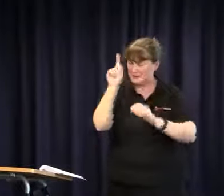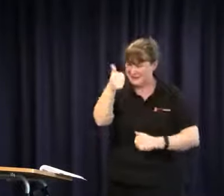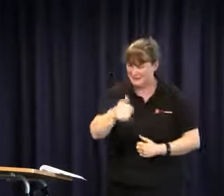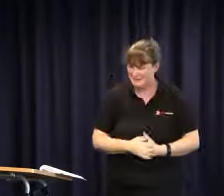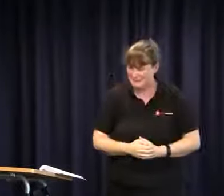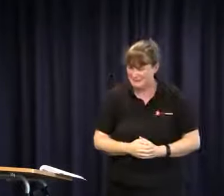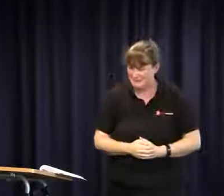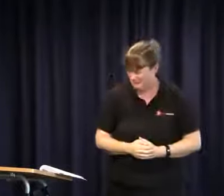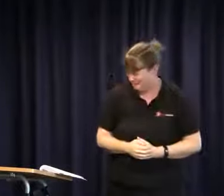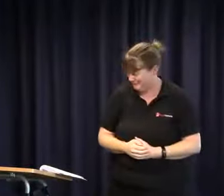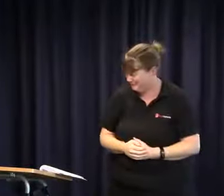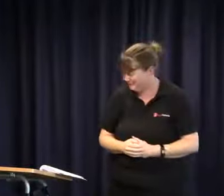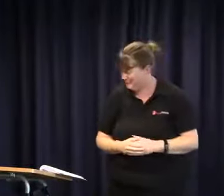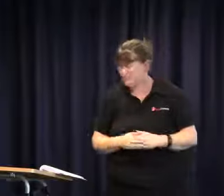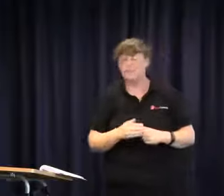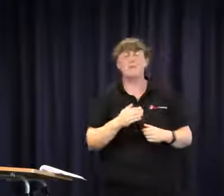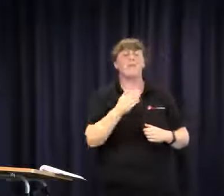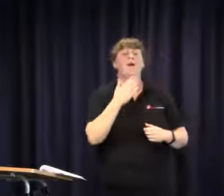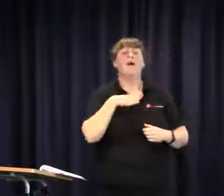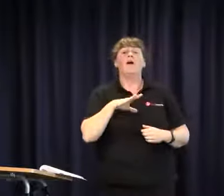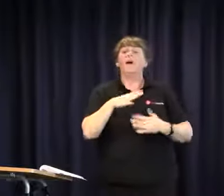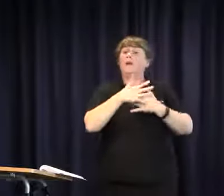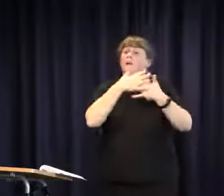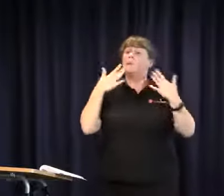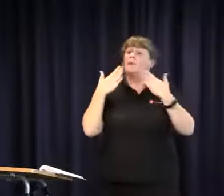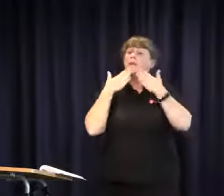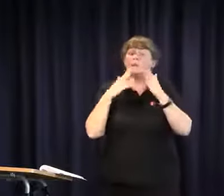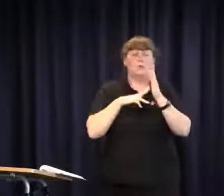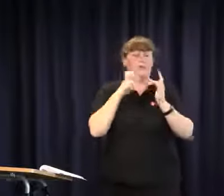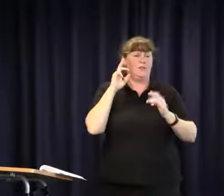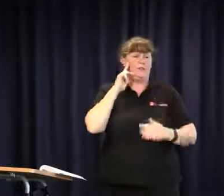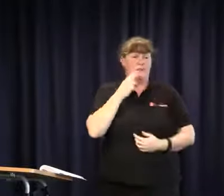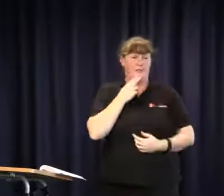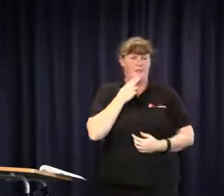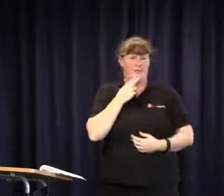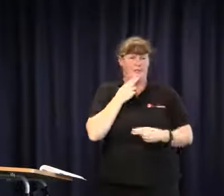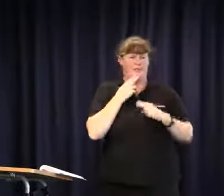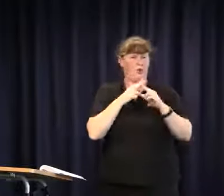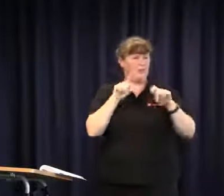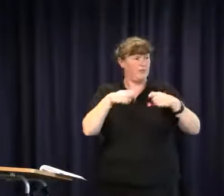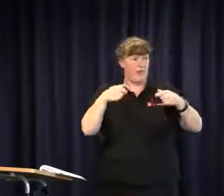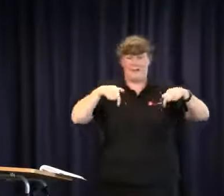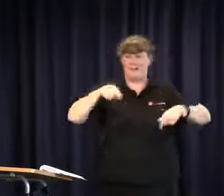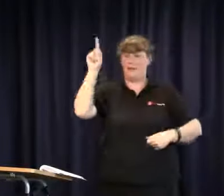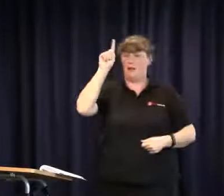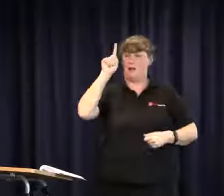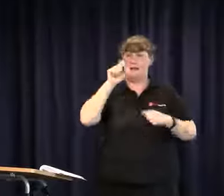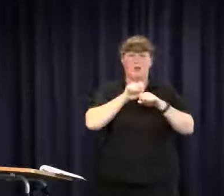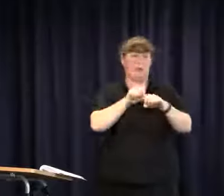you both for interpreting today's session. And a big thank you to Vicdeaf for providing